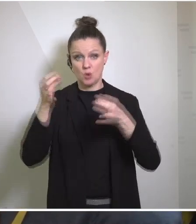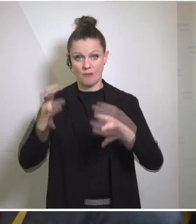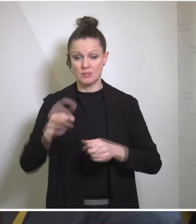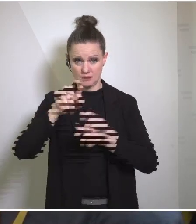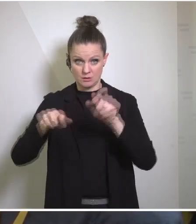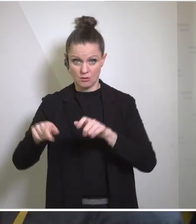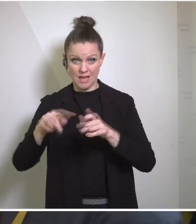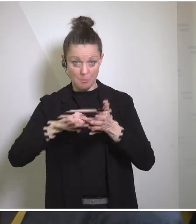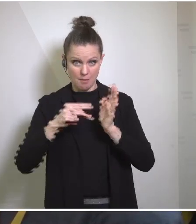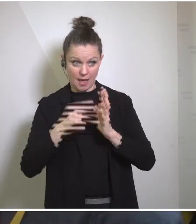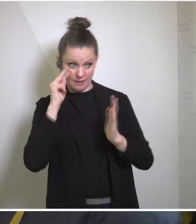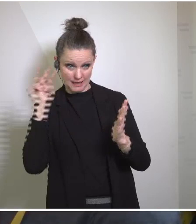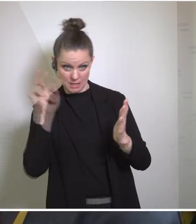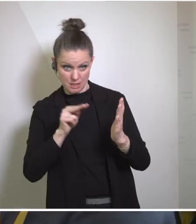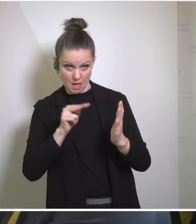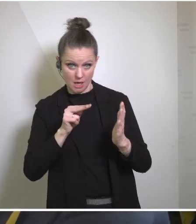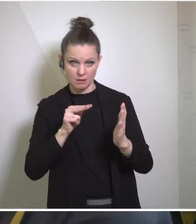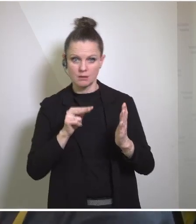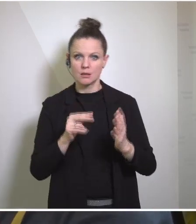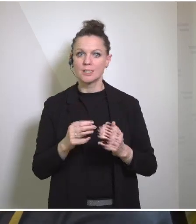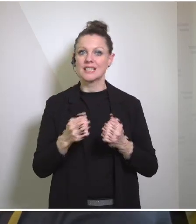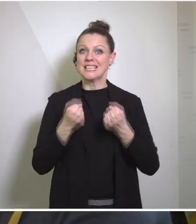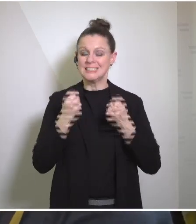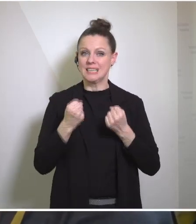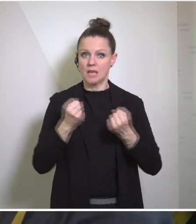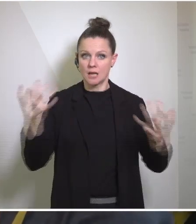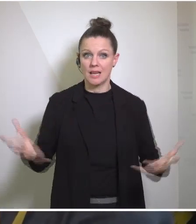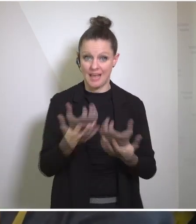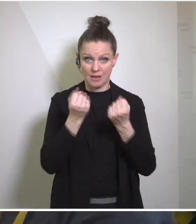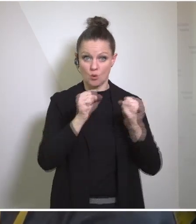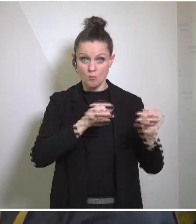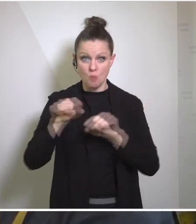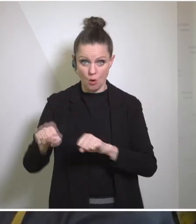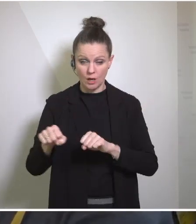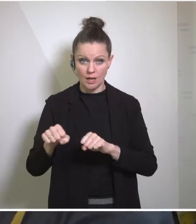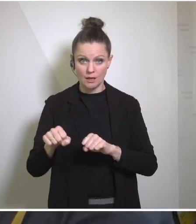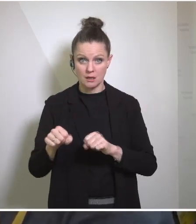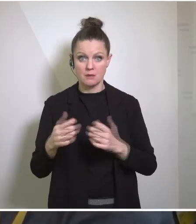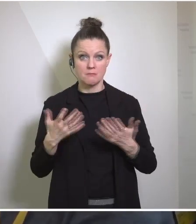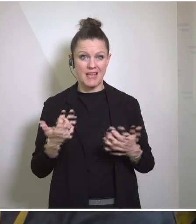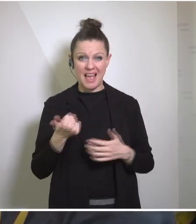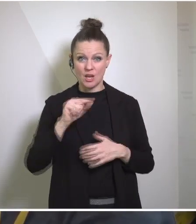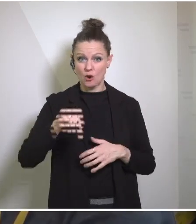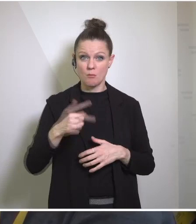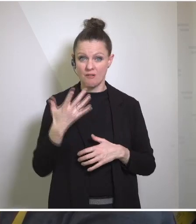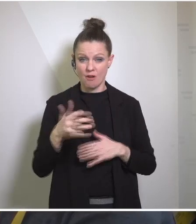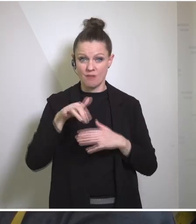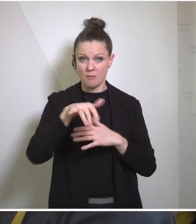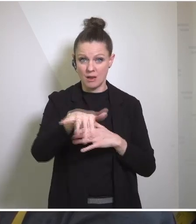and is a safe evacuation even possible, given that there's 1.5 million people sheltering there? And